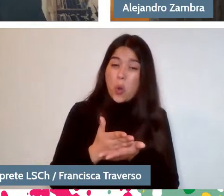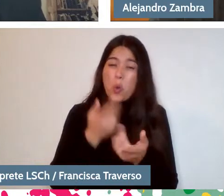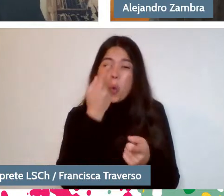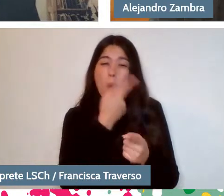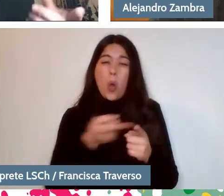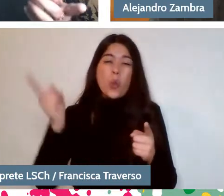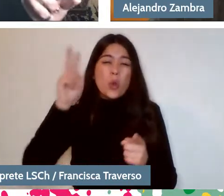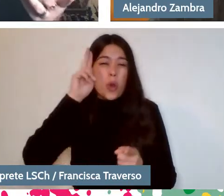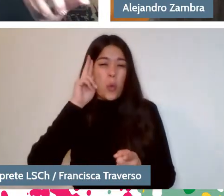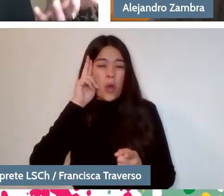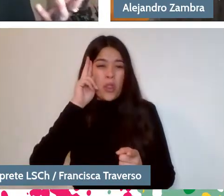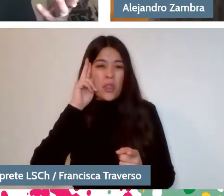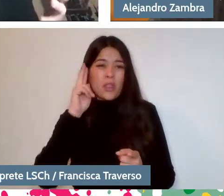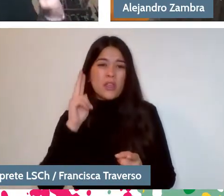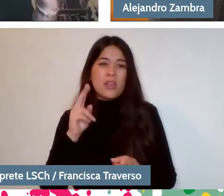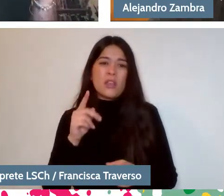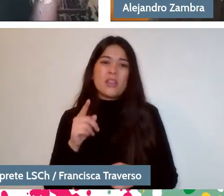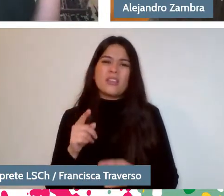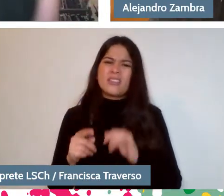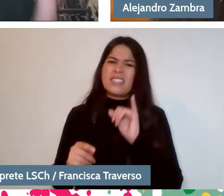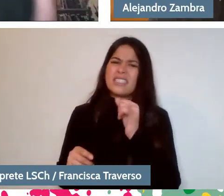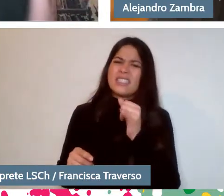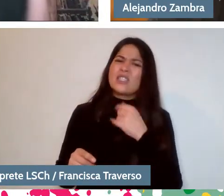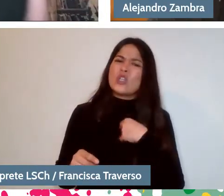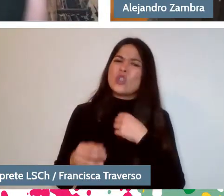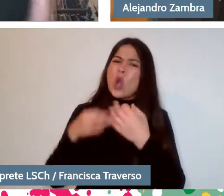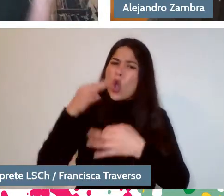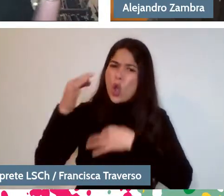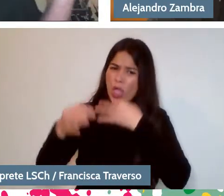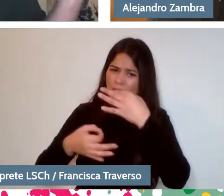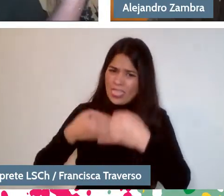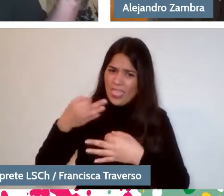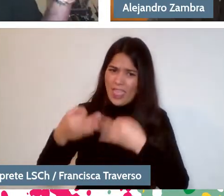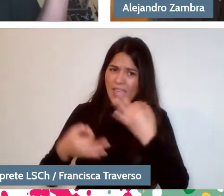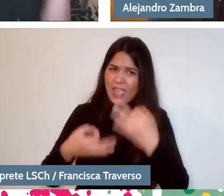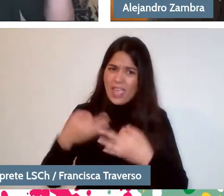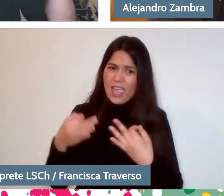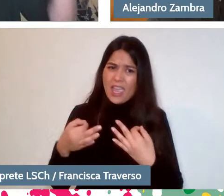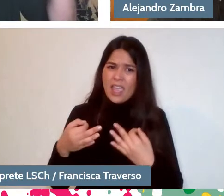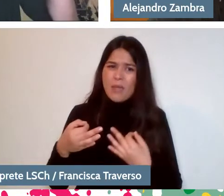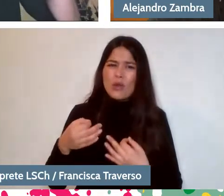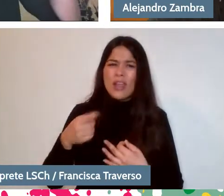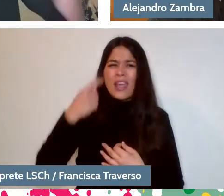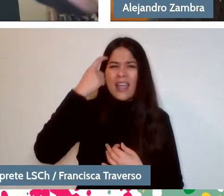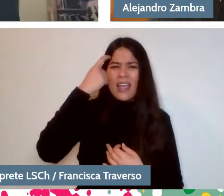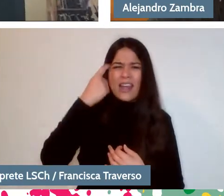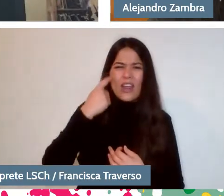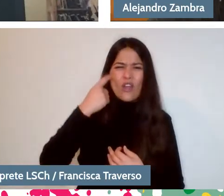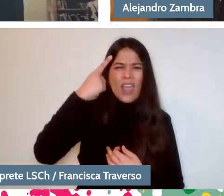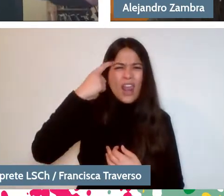It is like that, because, in fact, once I commented on it as I almost dreamed about it, as I have this "something"